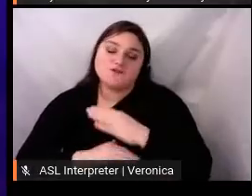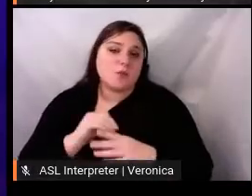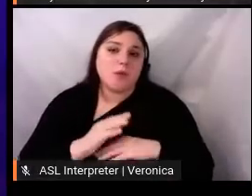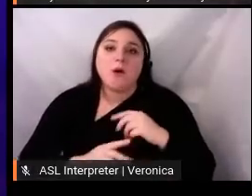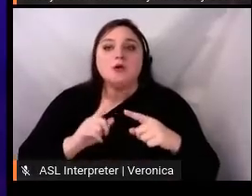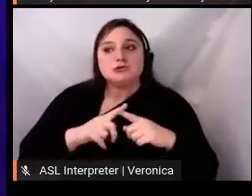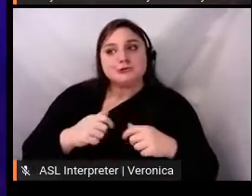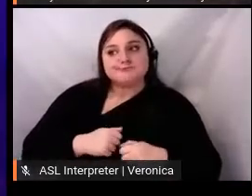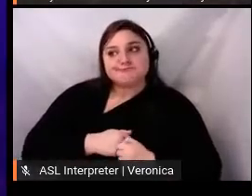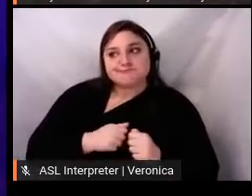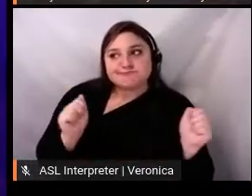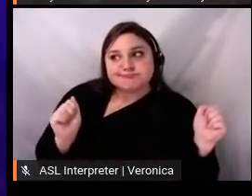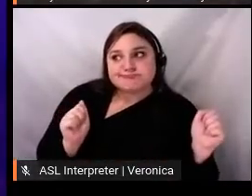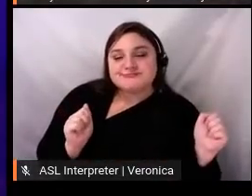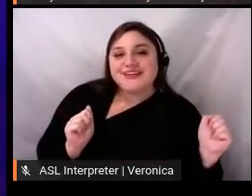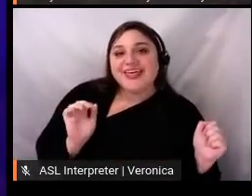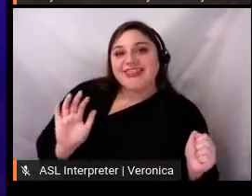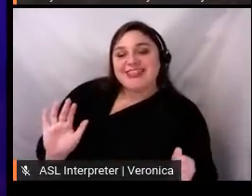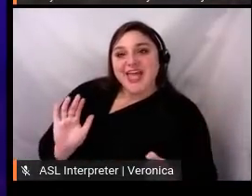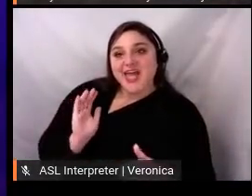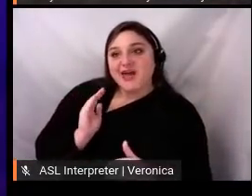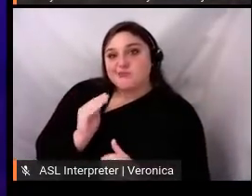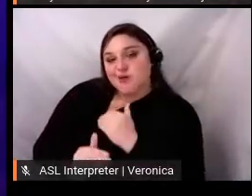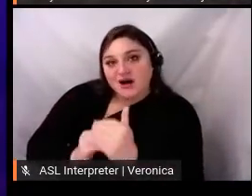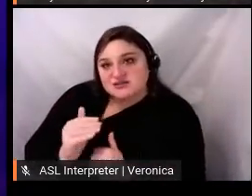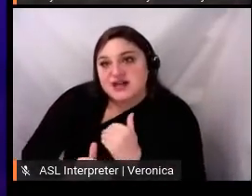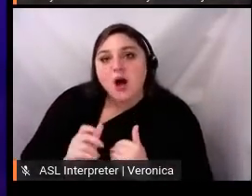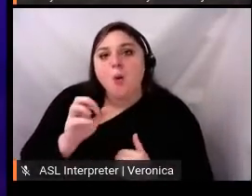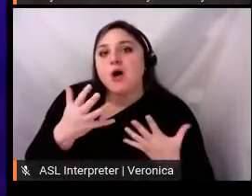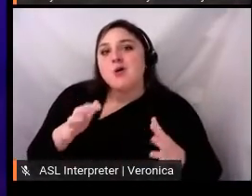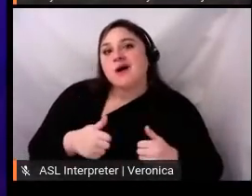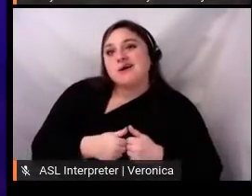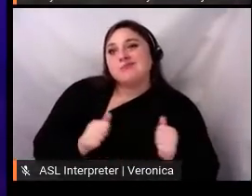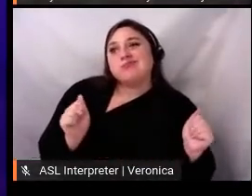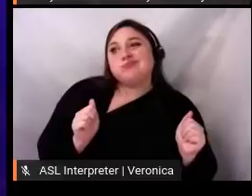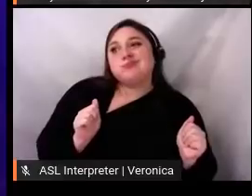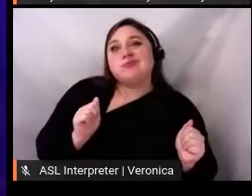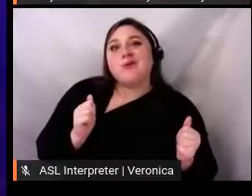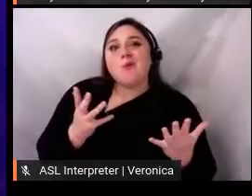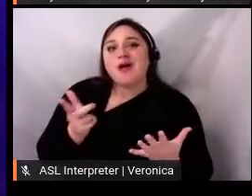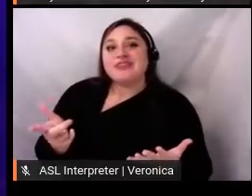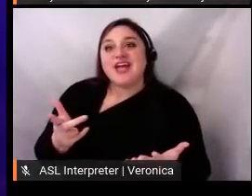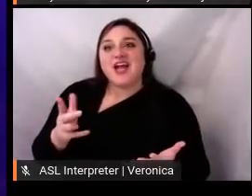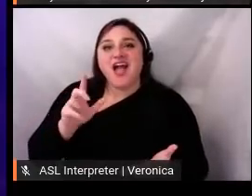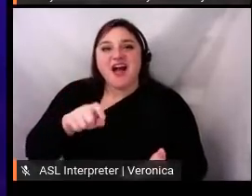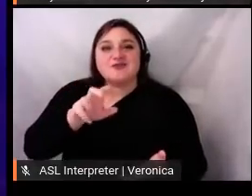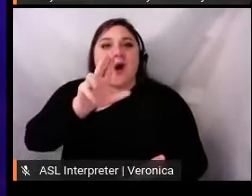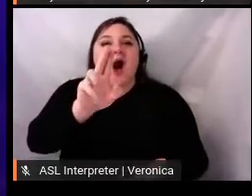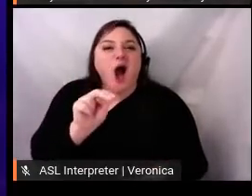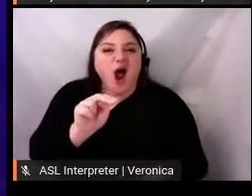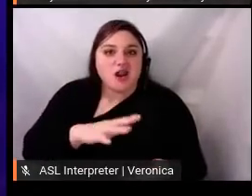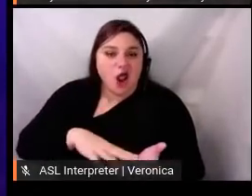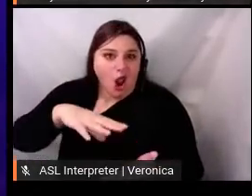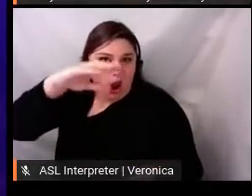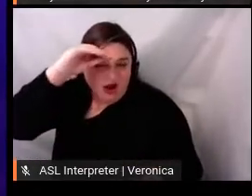unlearning these kinds of things, on social media. So, no matter how hard